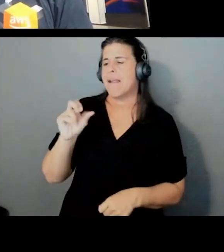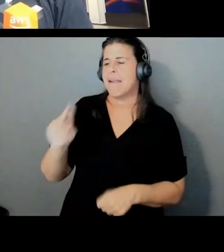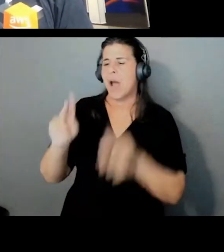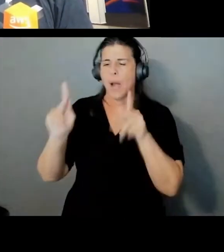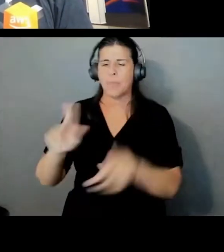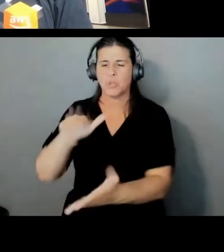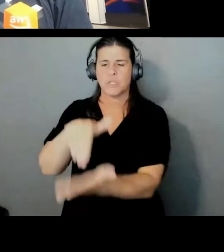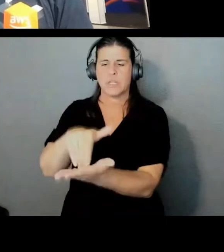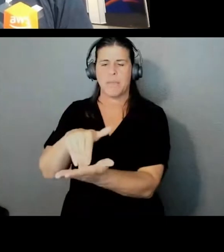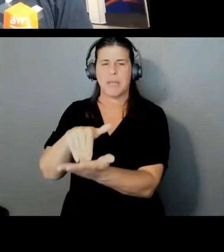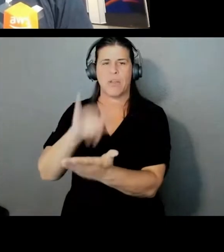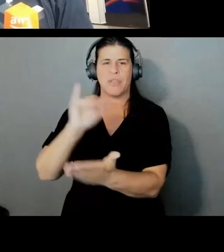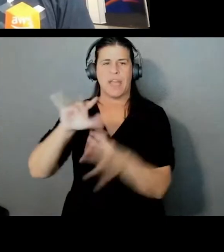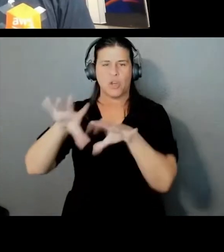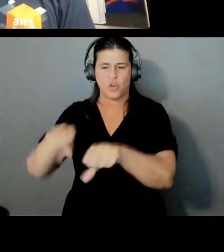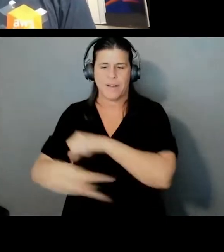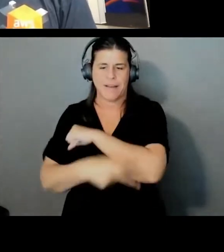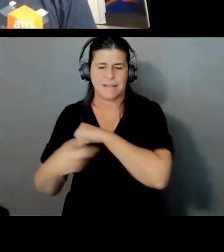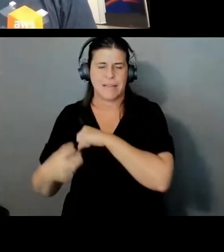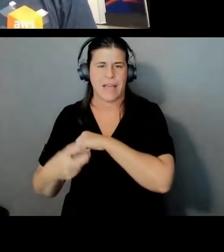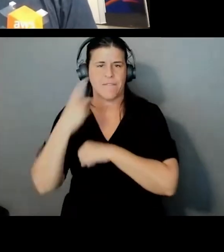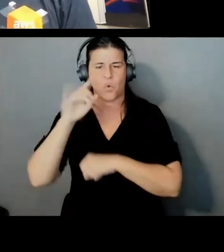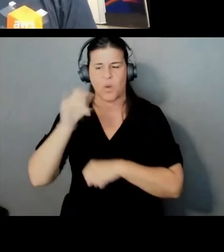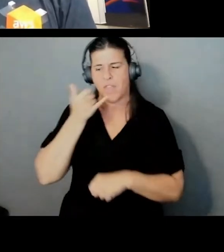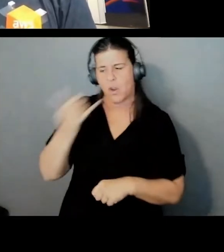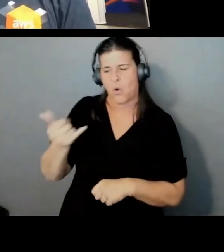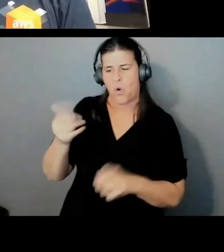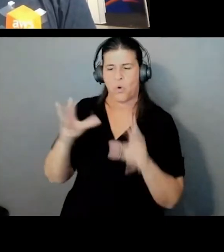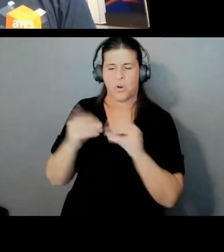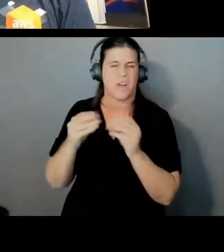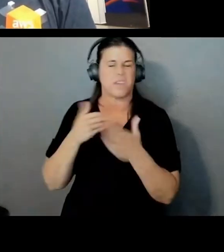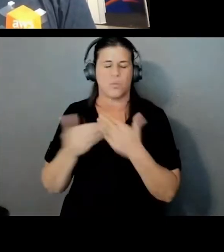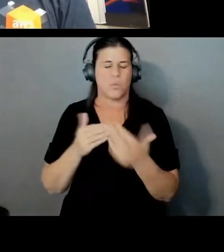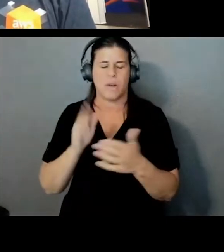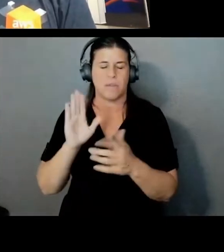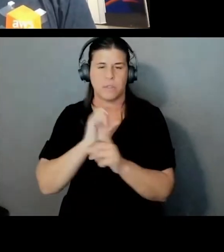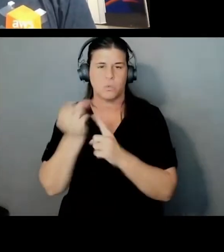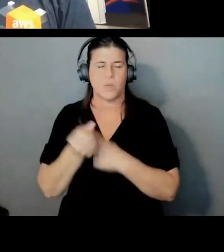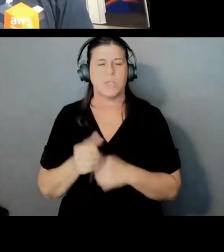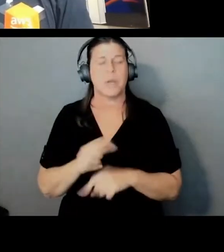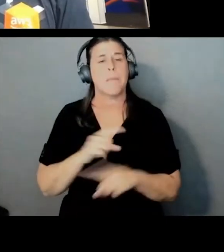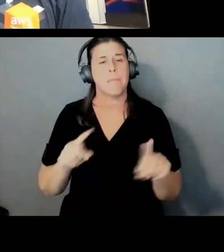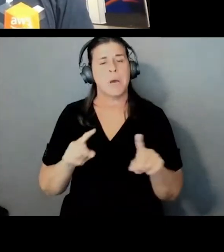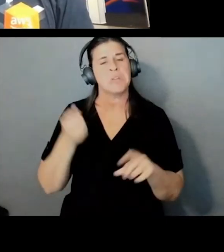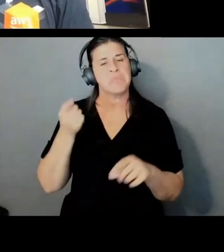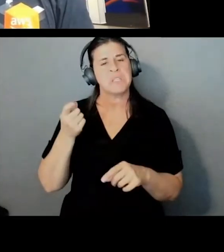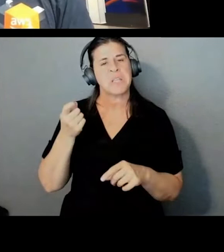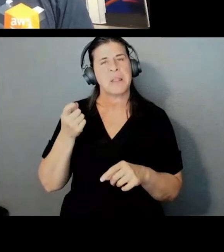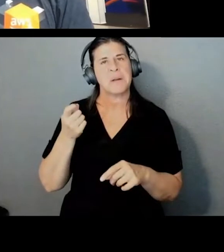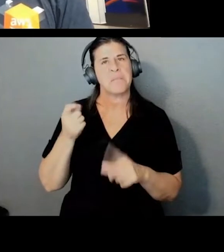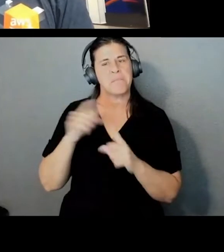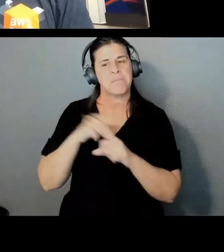for the phone call or for the conference, whatever the case may be. But it is a little different in doing end-to-end encryption,